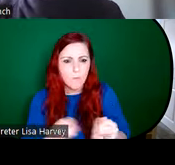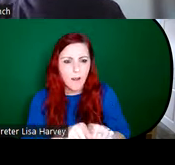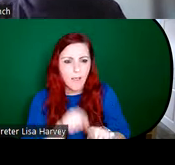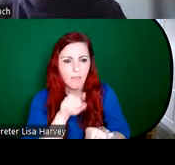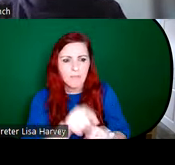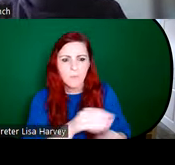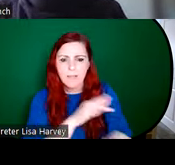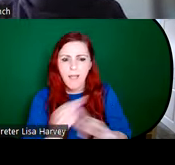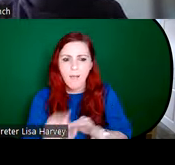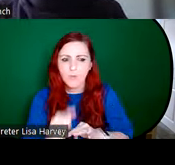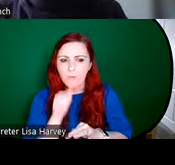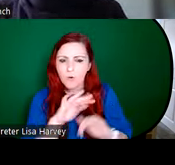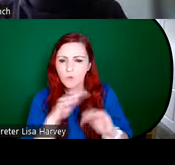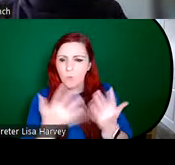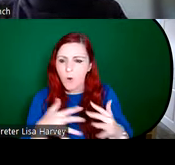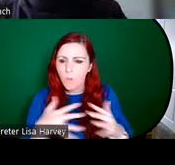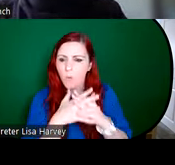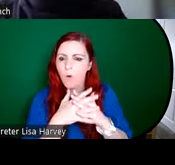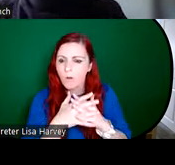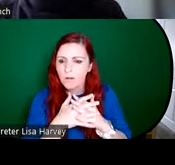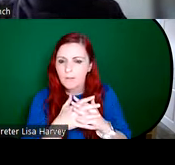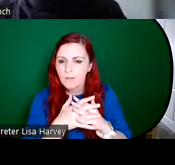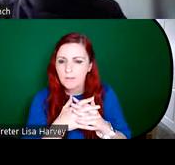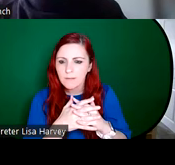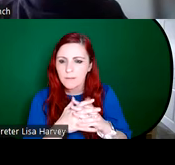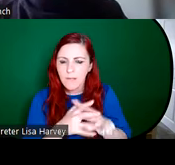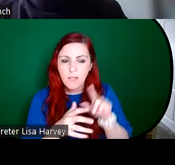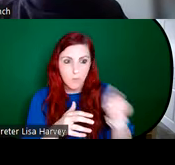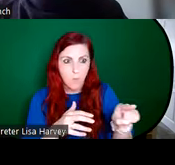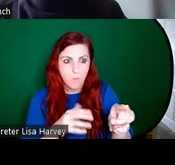the First World War, the studio ironically received a huge amount of war